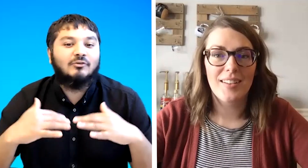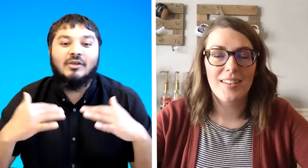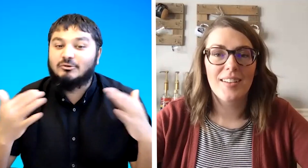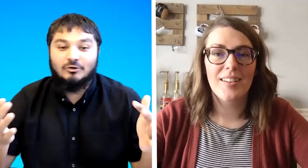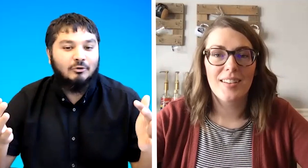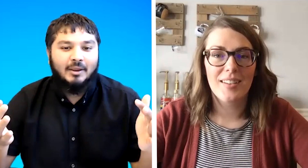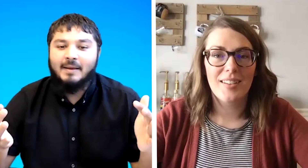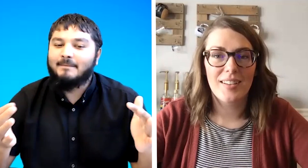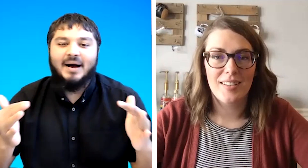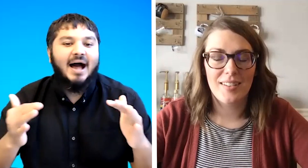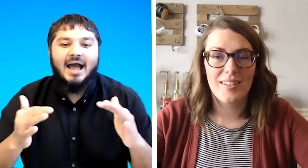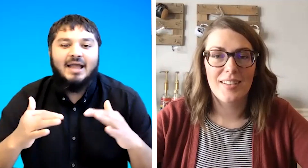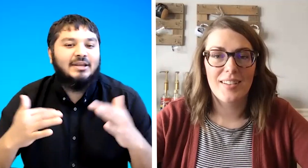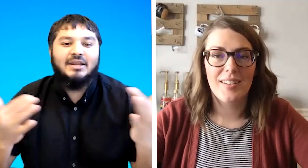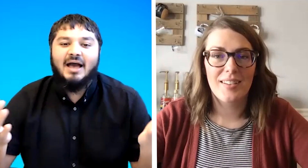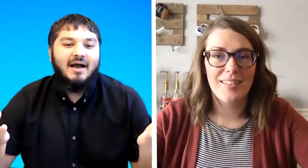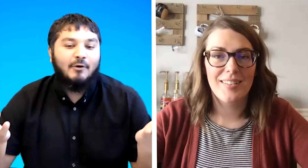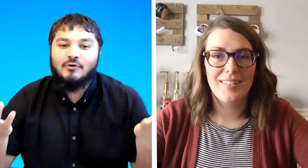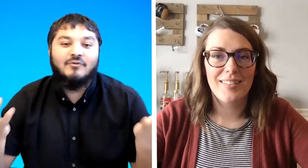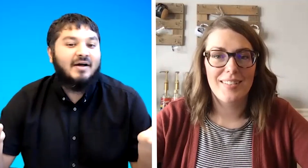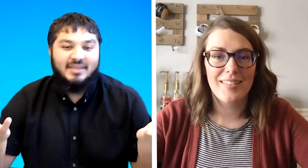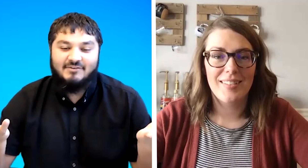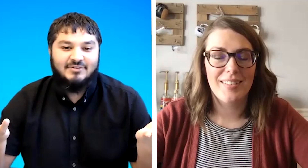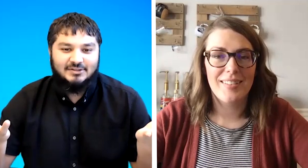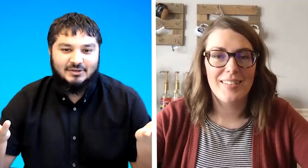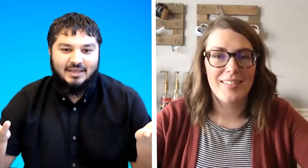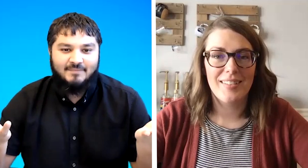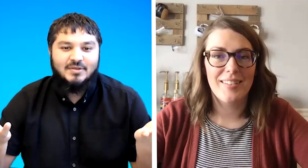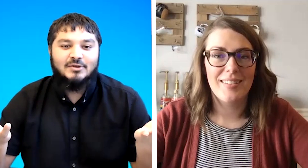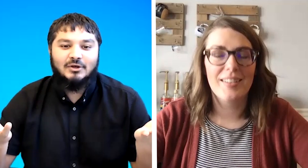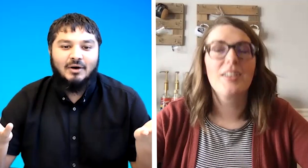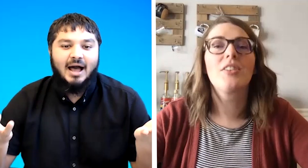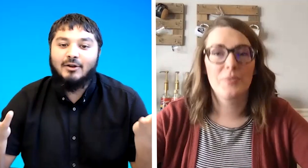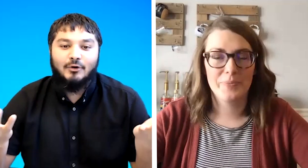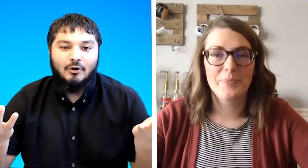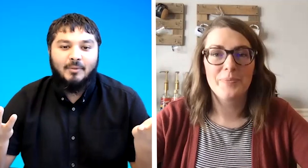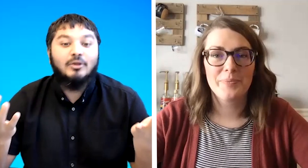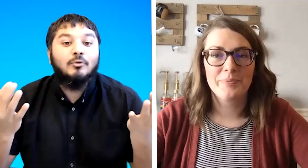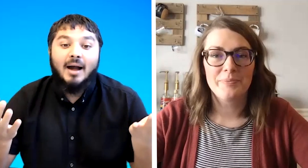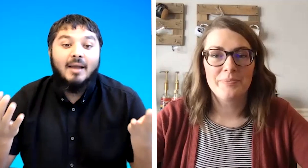history to it but i i did i couldn't find the evidence okay so i don't know but you might be